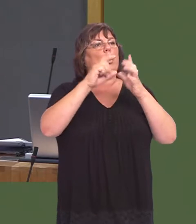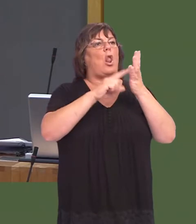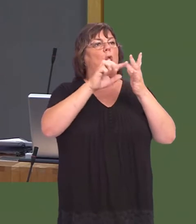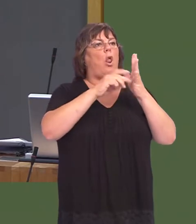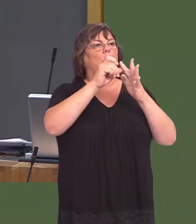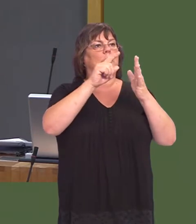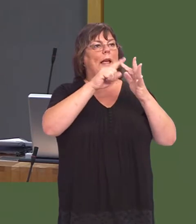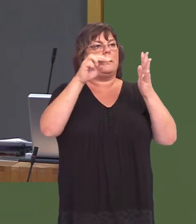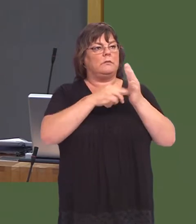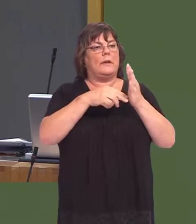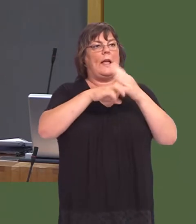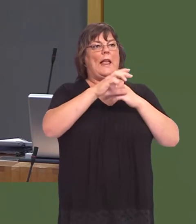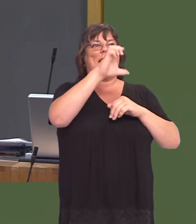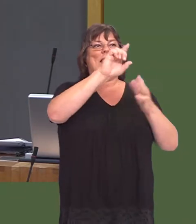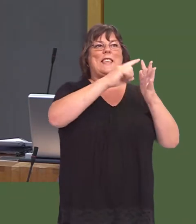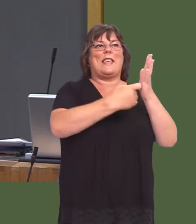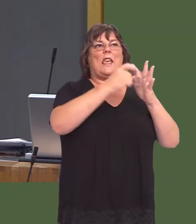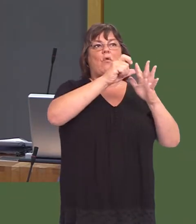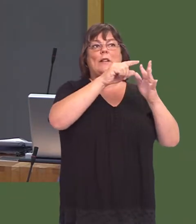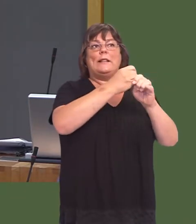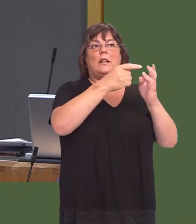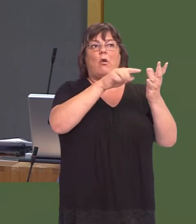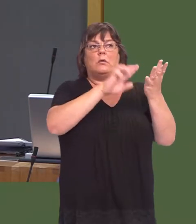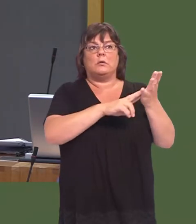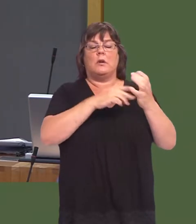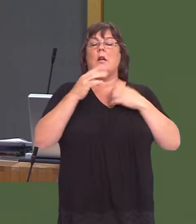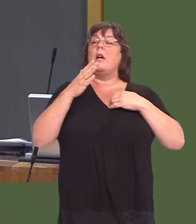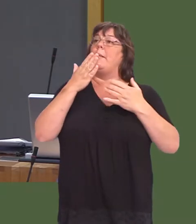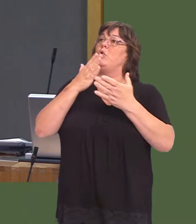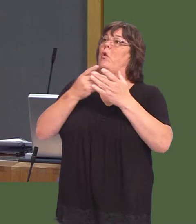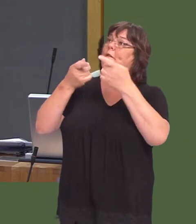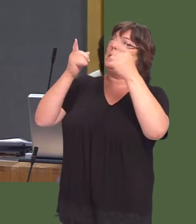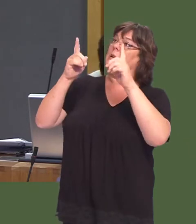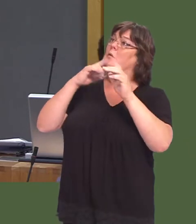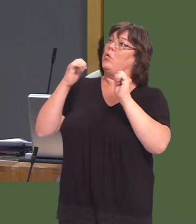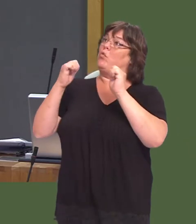Iím sure that the First Minister would join with me in saying that the consultation started